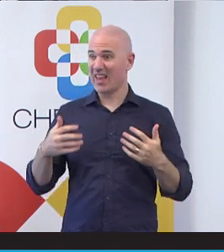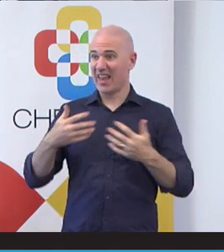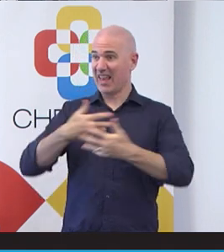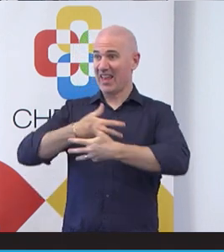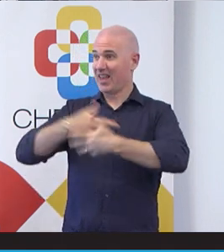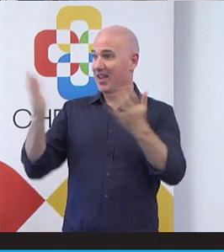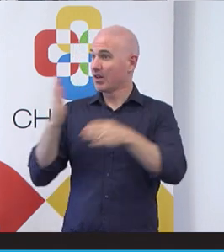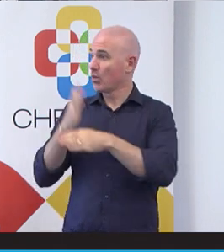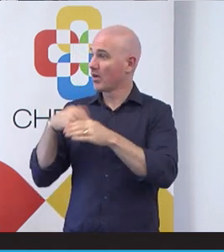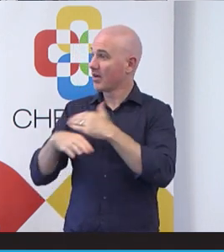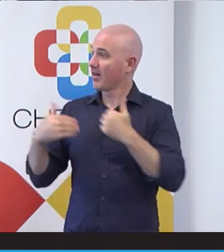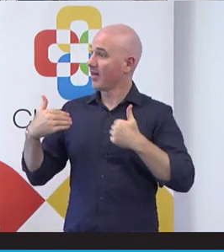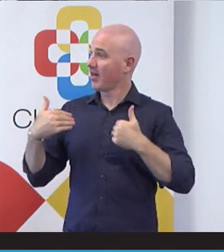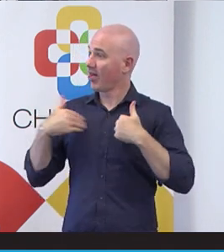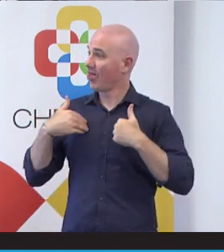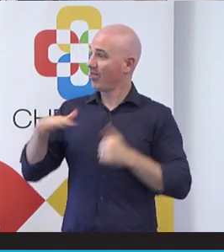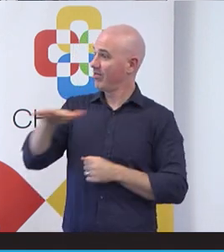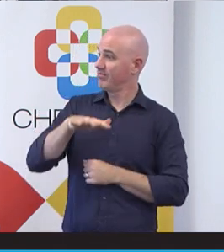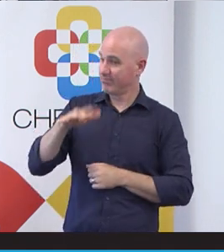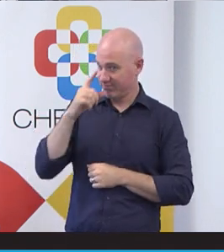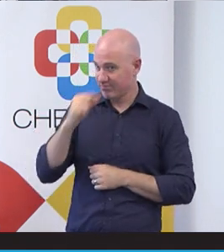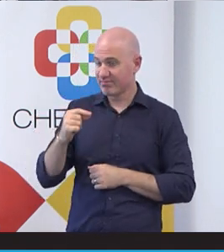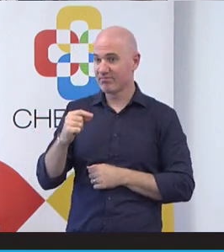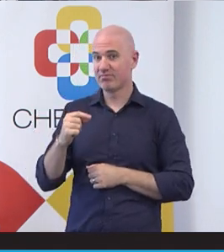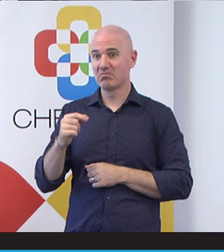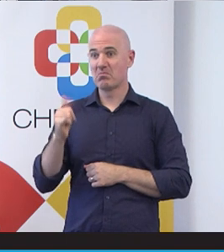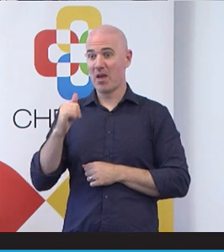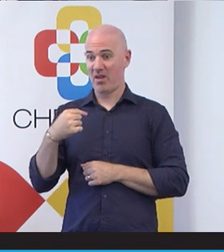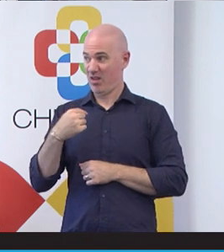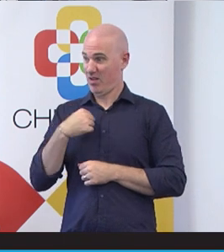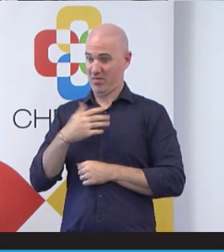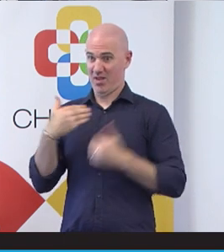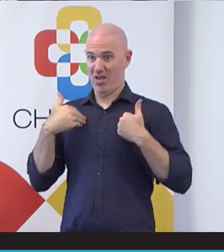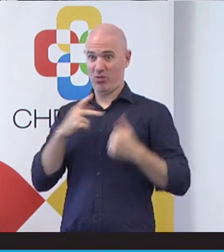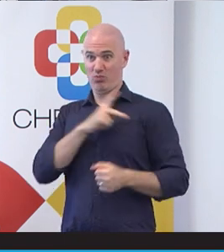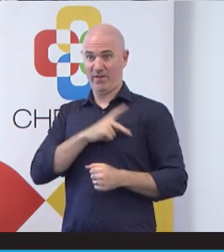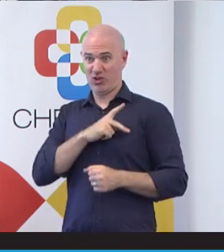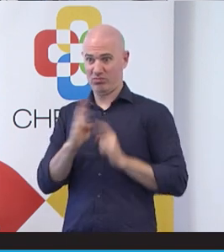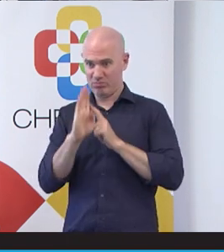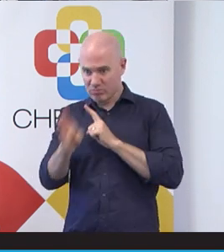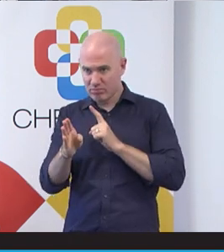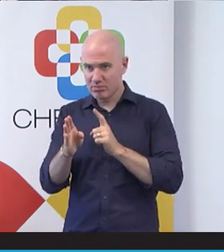industry. So it can be direct clinicians or it can be practice managers, health administrators,